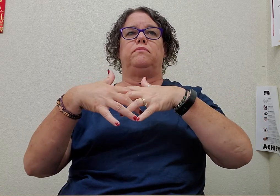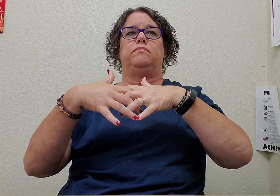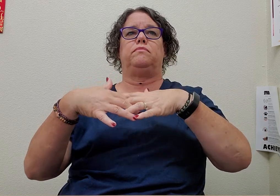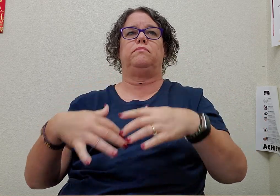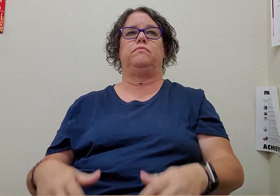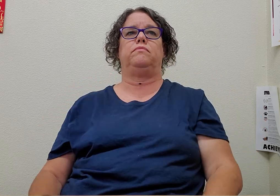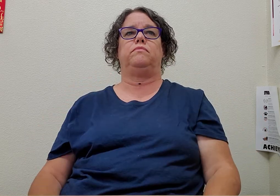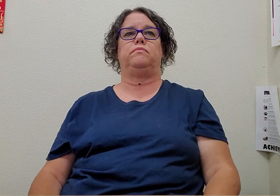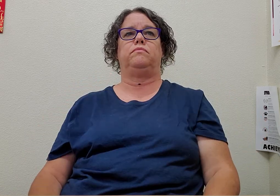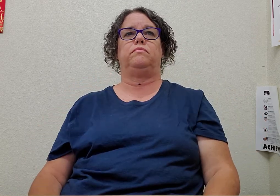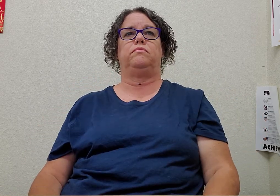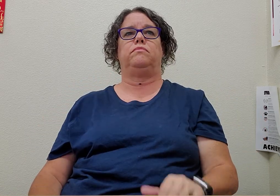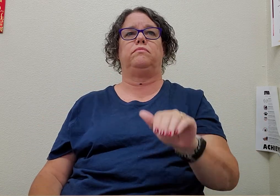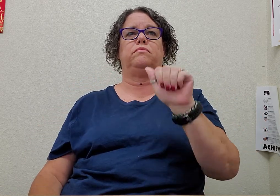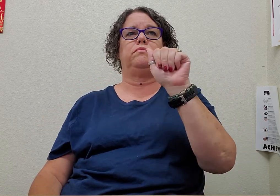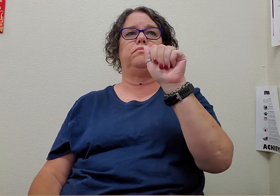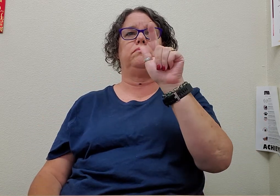#ATM (automatic teller machine)